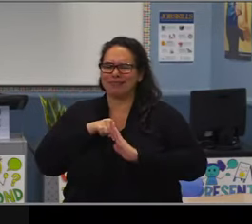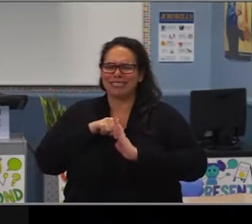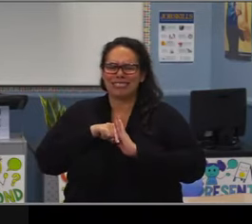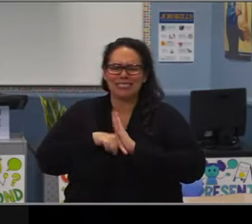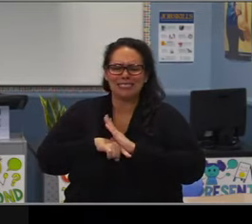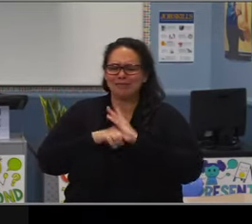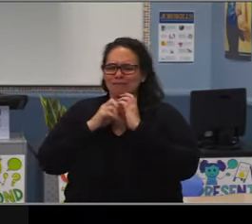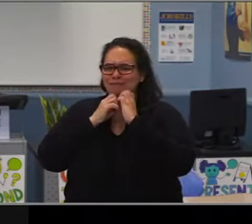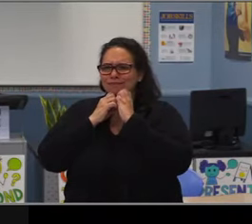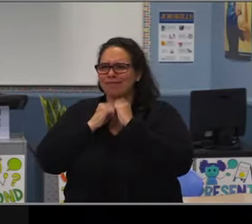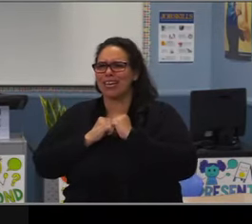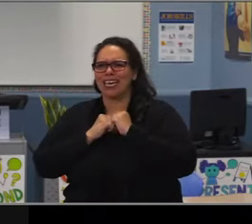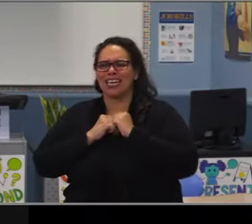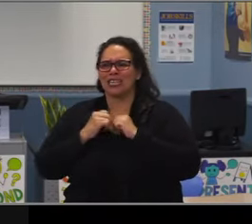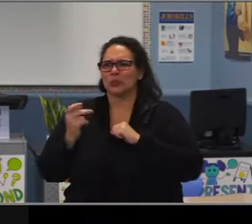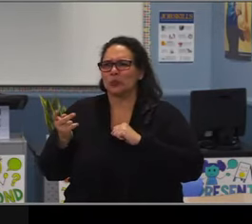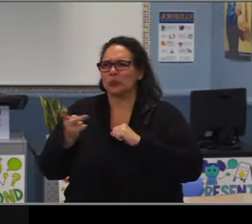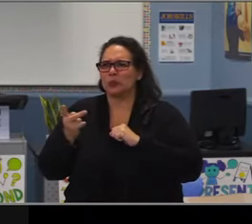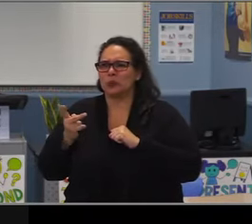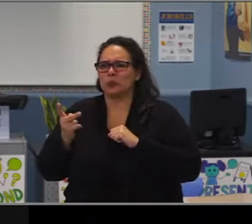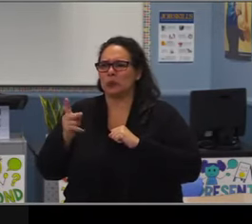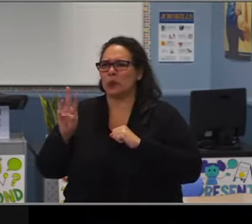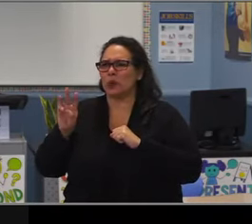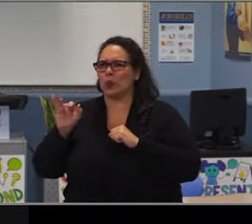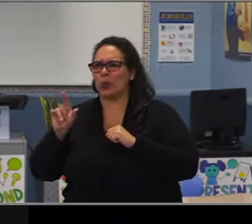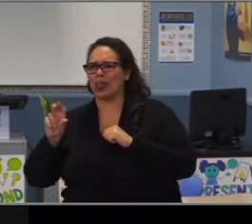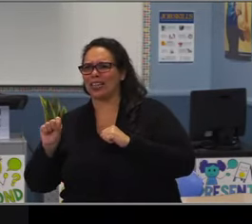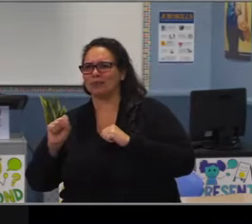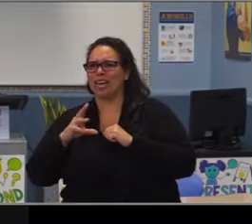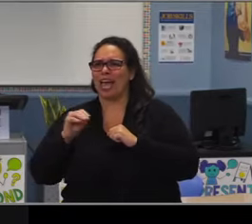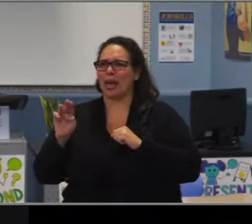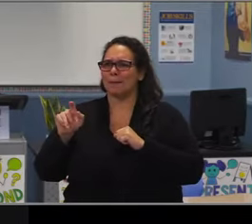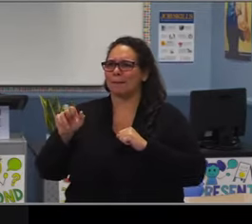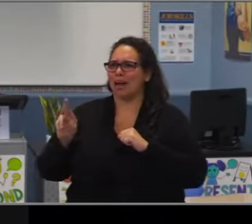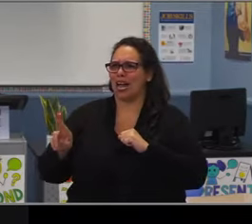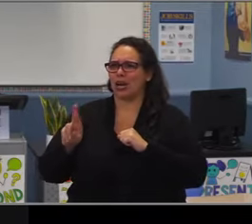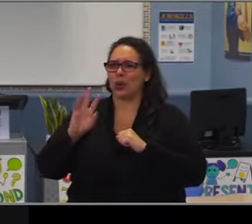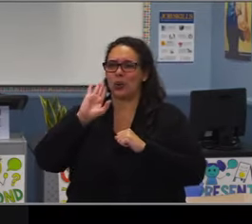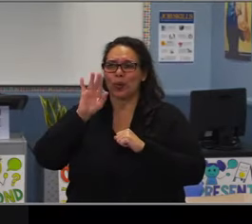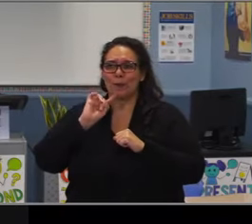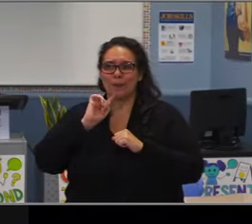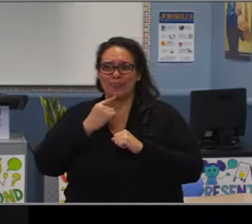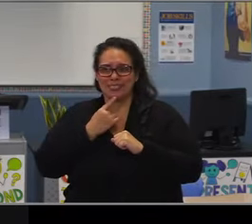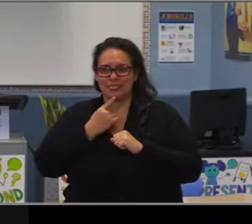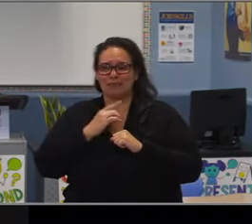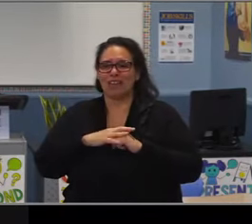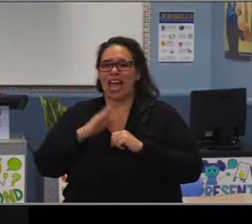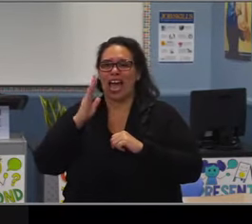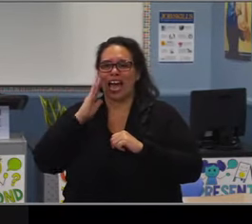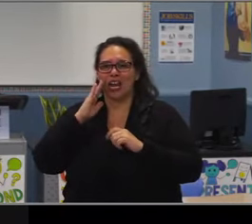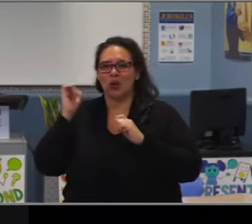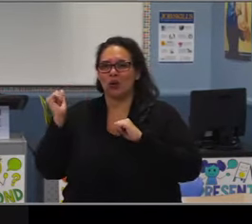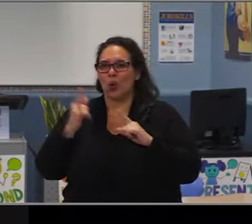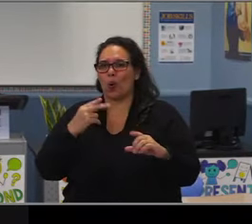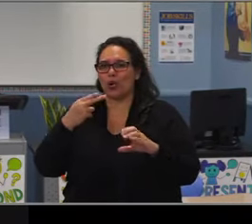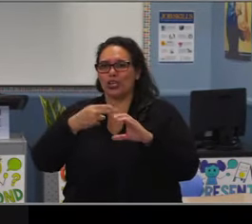knowing that no matter what was happening, you were always working behind the scenes advocating for the very best.